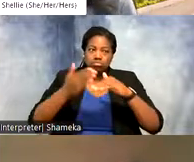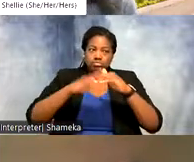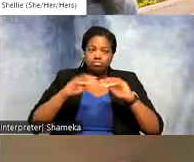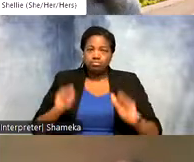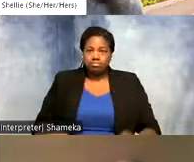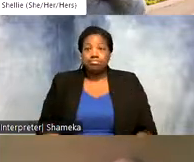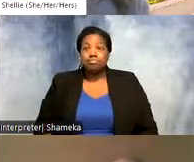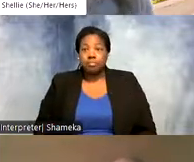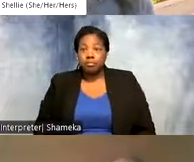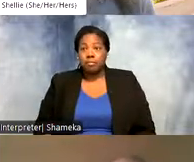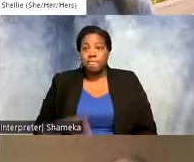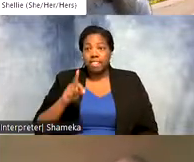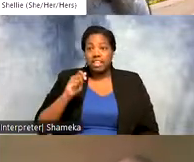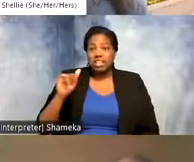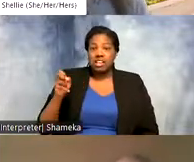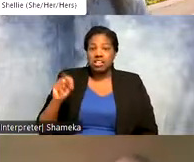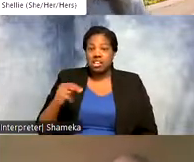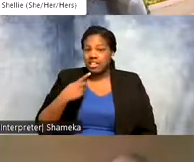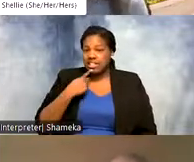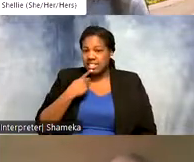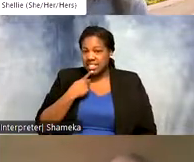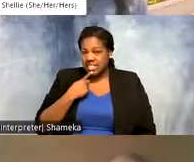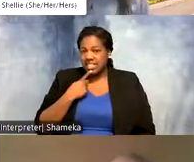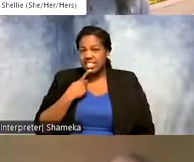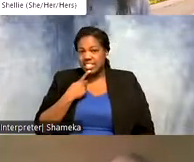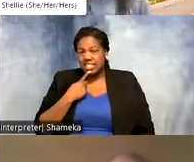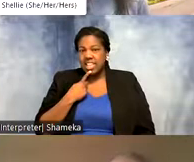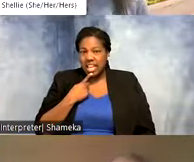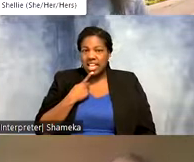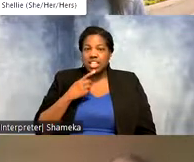Shellie: And Deyon also in the chat said that there's some websites that you can actually practice coding for